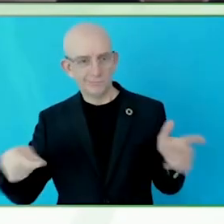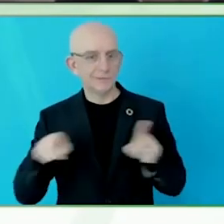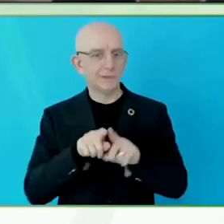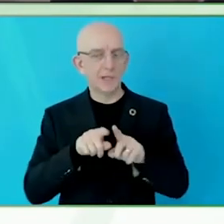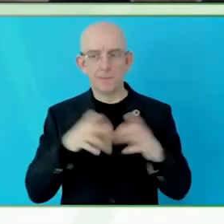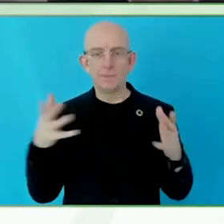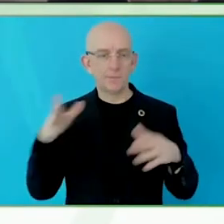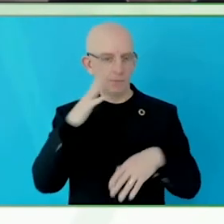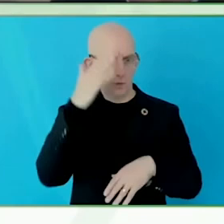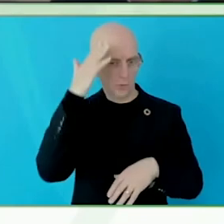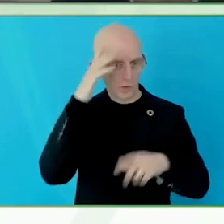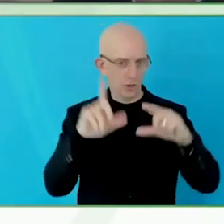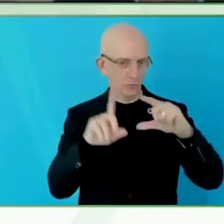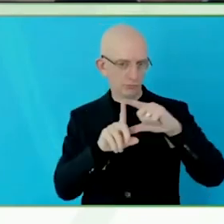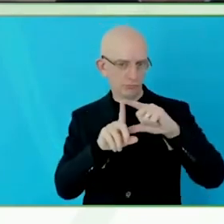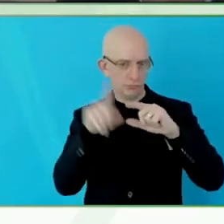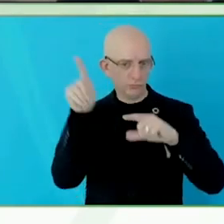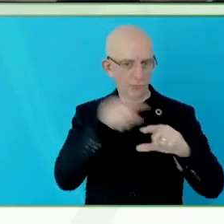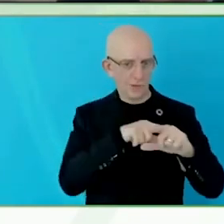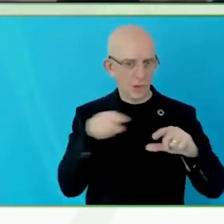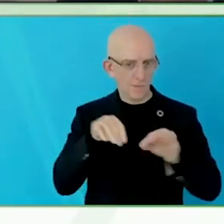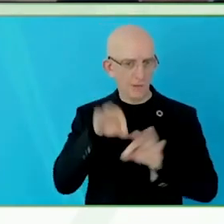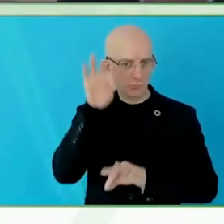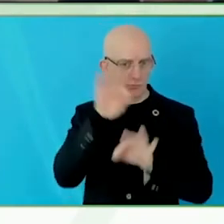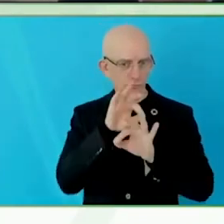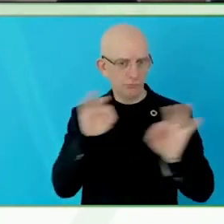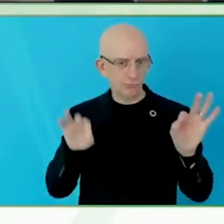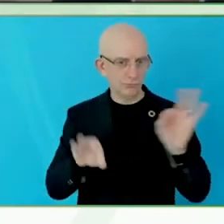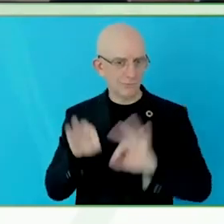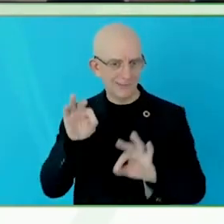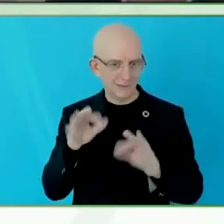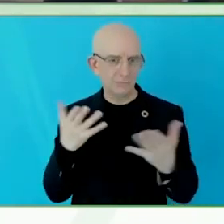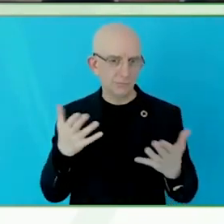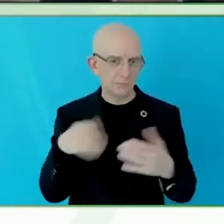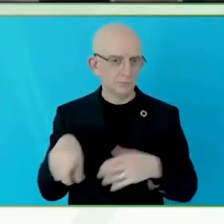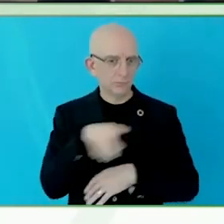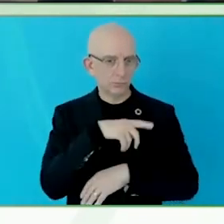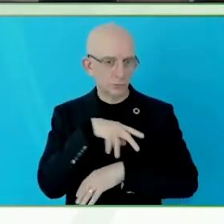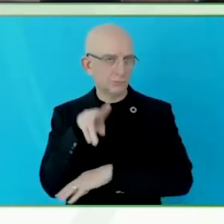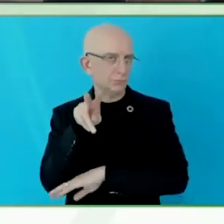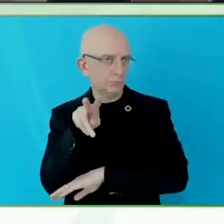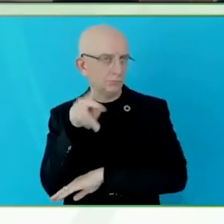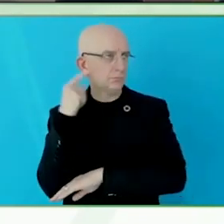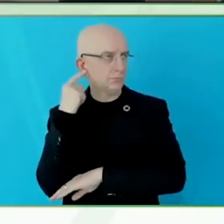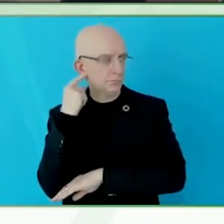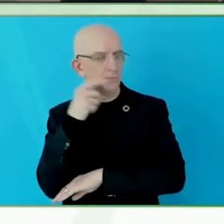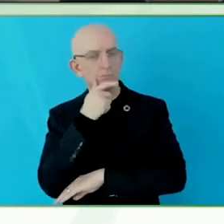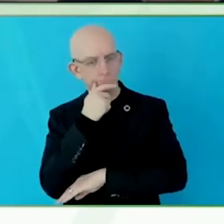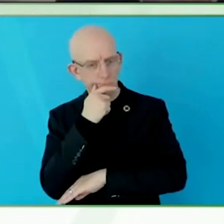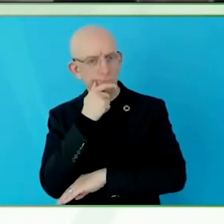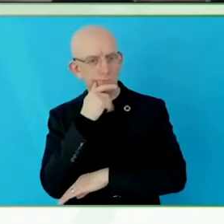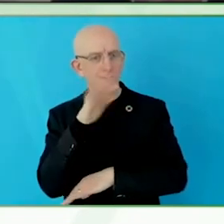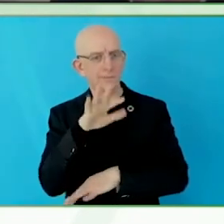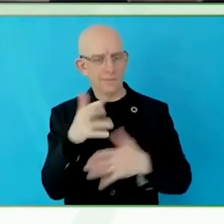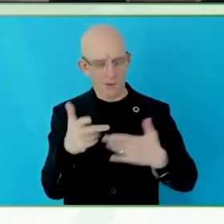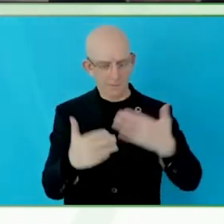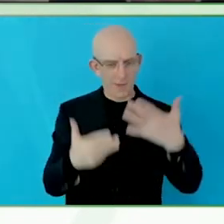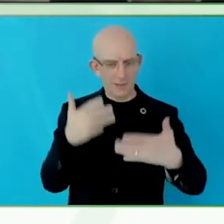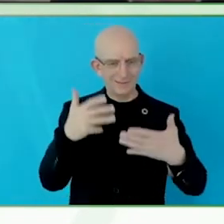mathematical parameters like slopes, gradients, in the information.